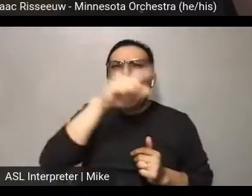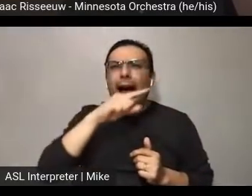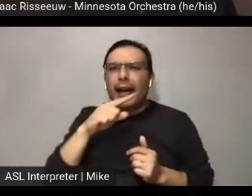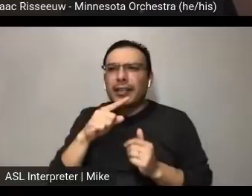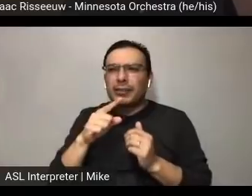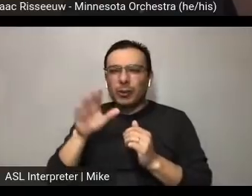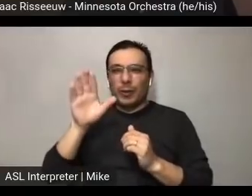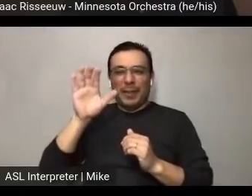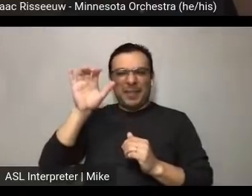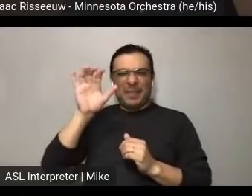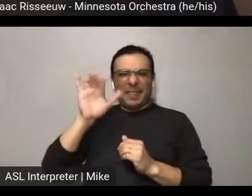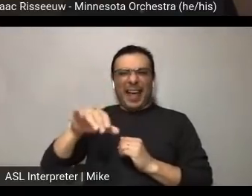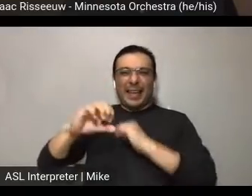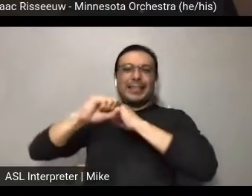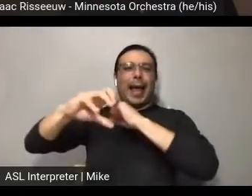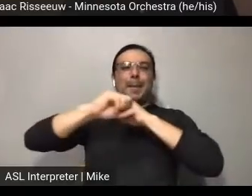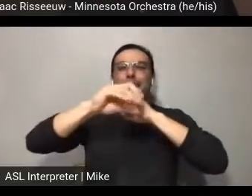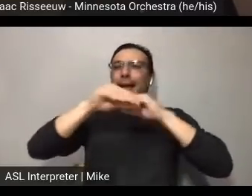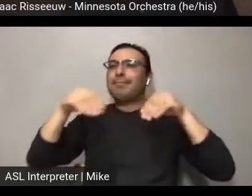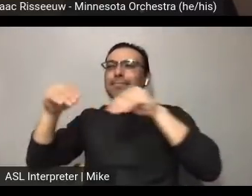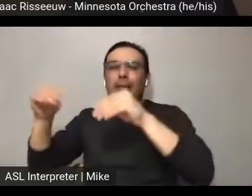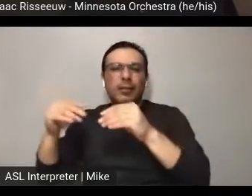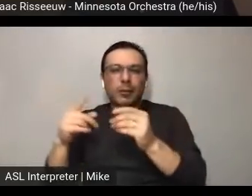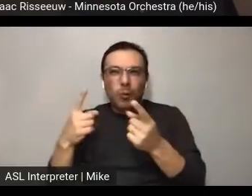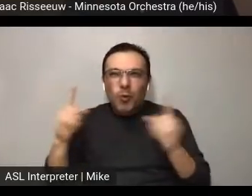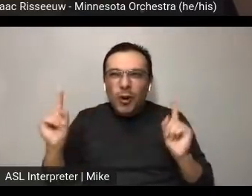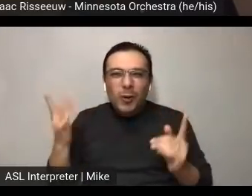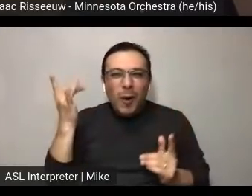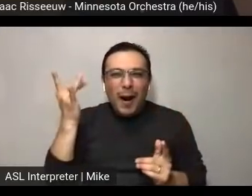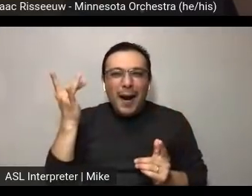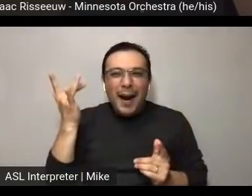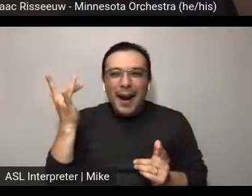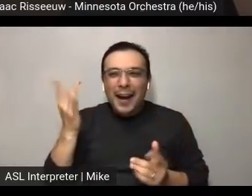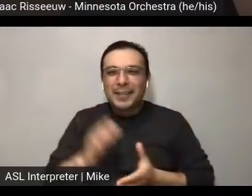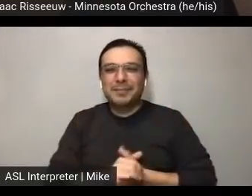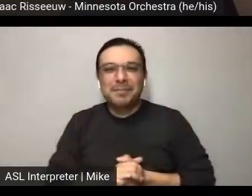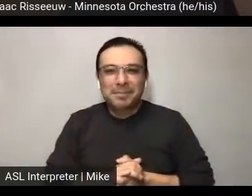that campaign so successful? JEN KEAVY: Sure. So... it was a little